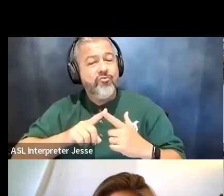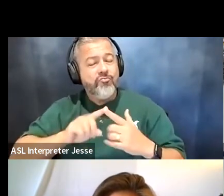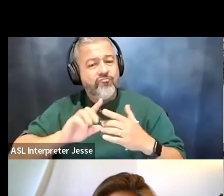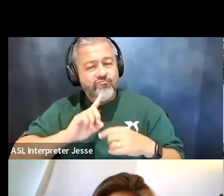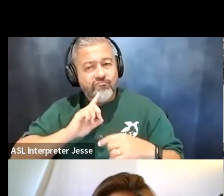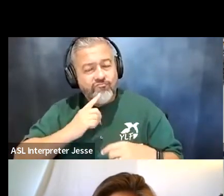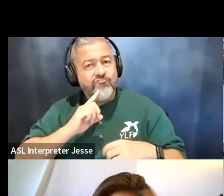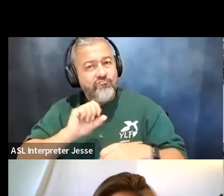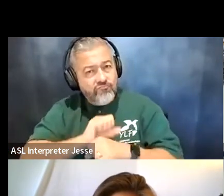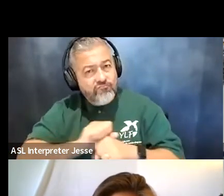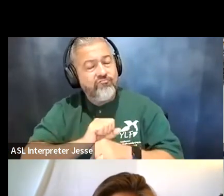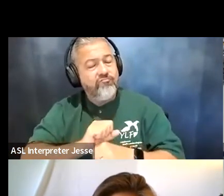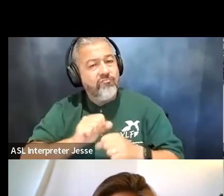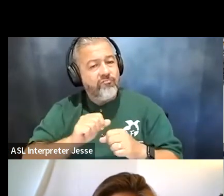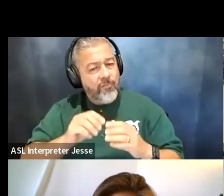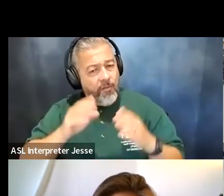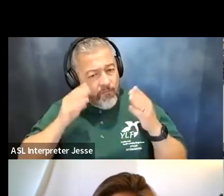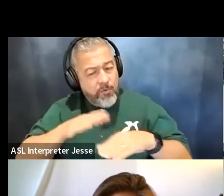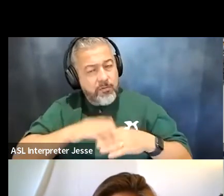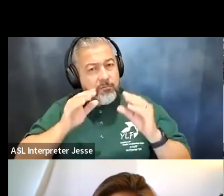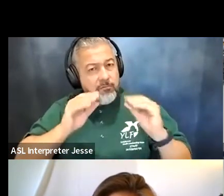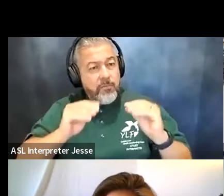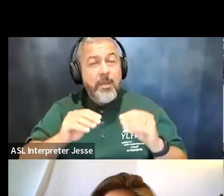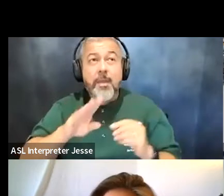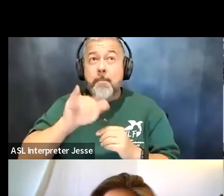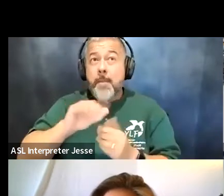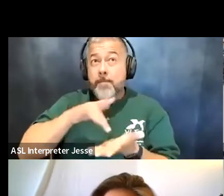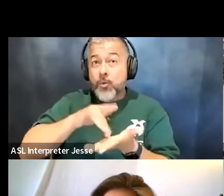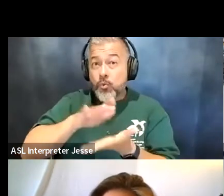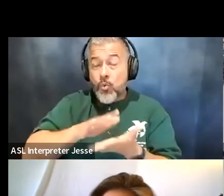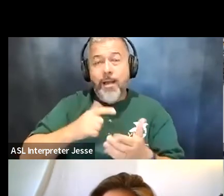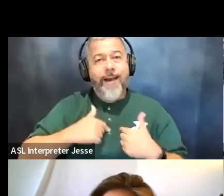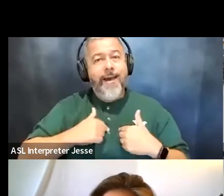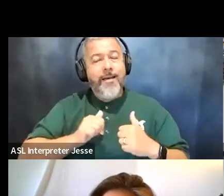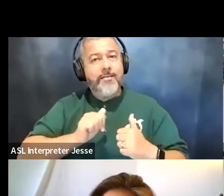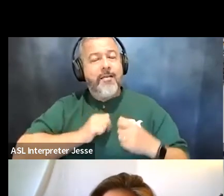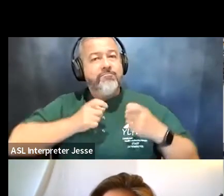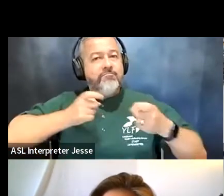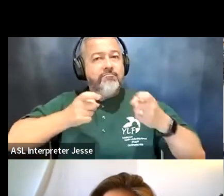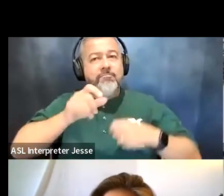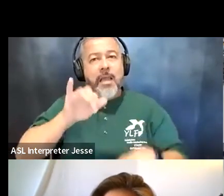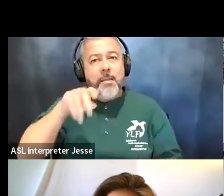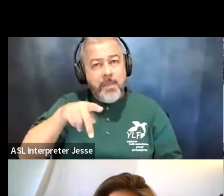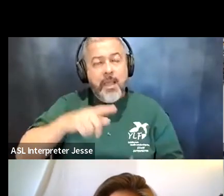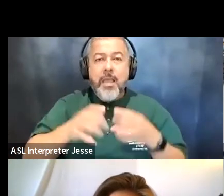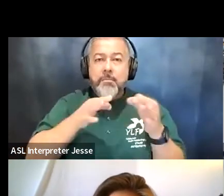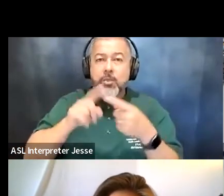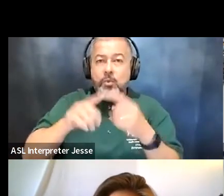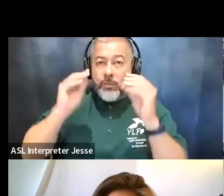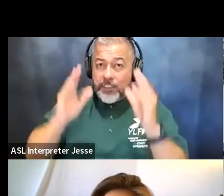um by middle school i was running running my ieps i was you know explaining to teachers and and um